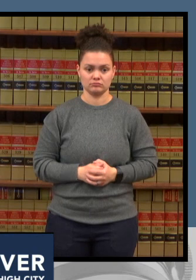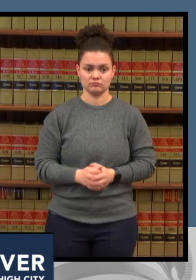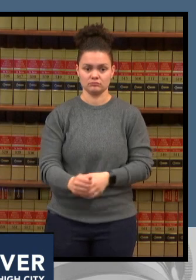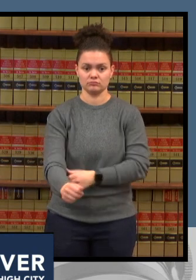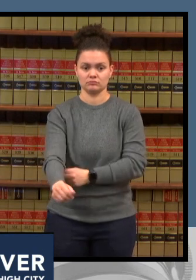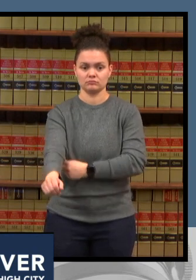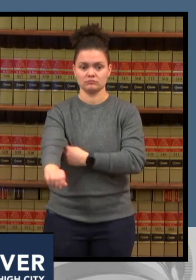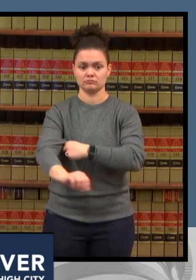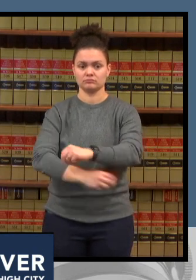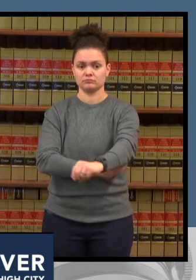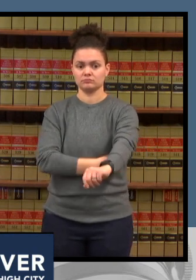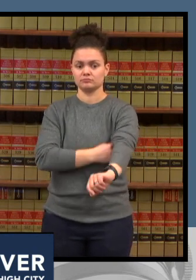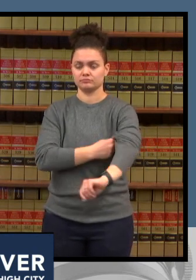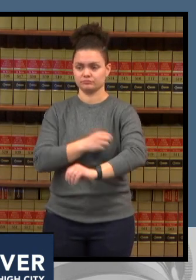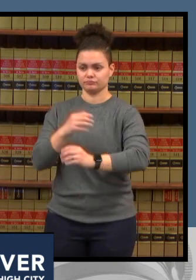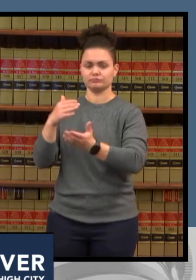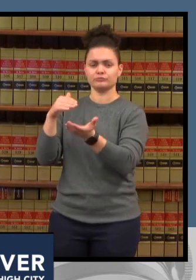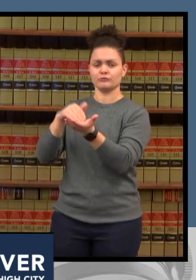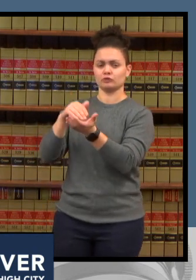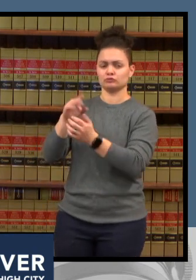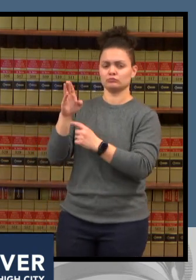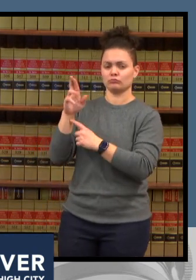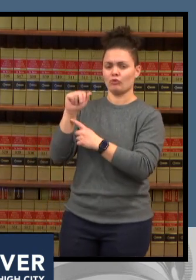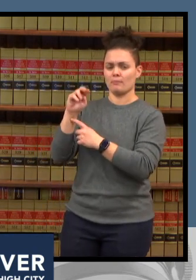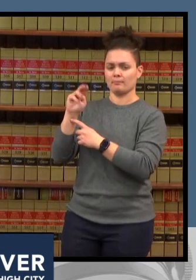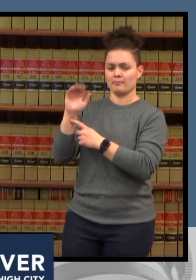don't you think one of the other options is people second-guess themselves whether or not